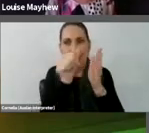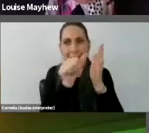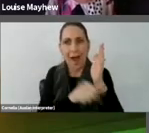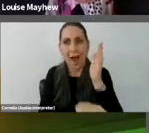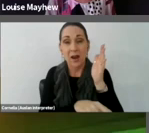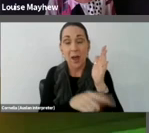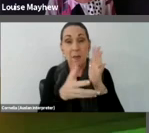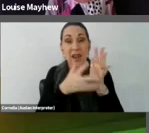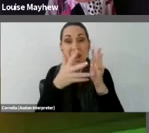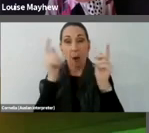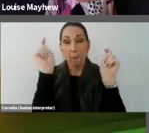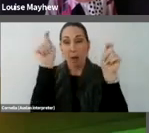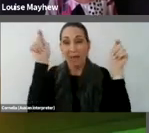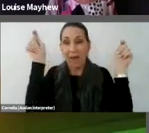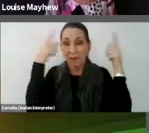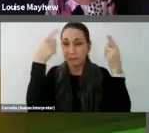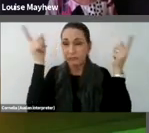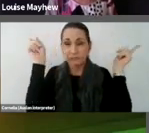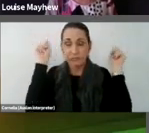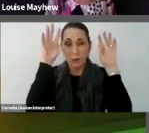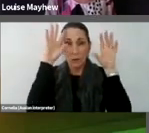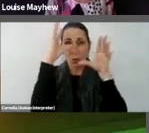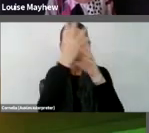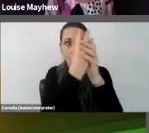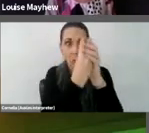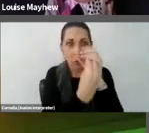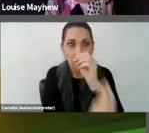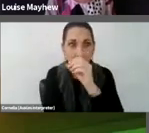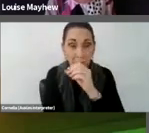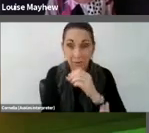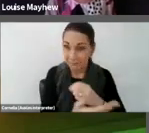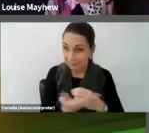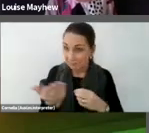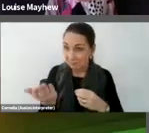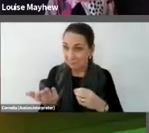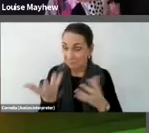world?. I'm wondering if you can tell me about it.